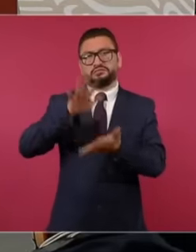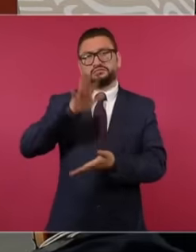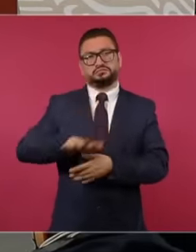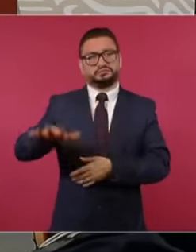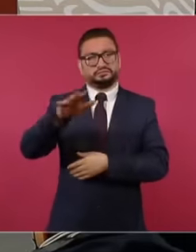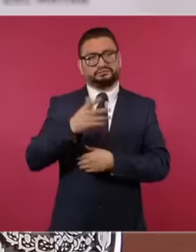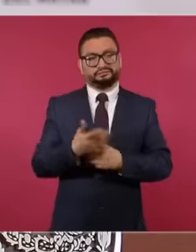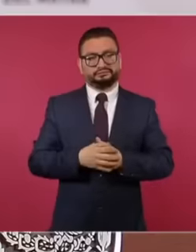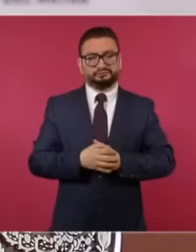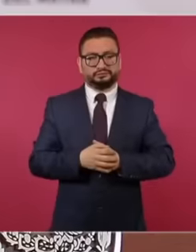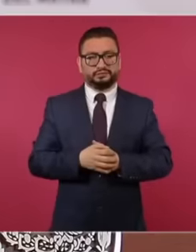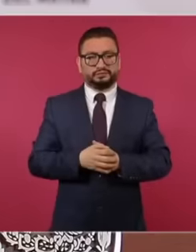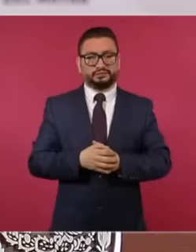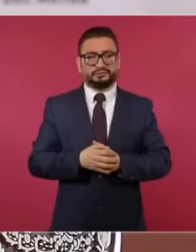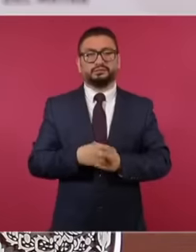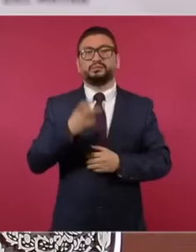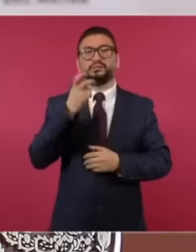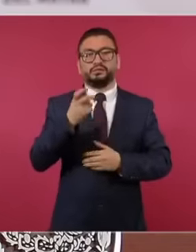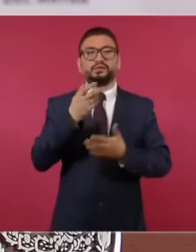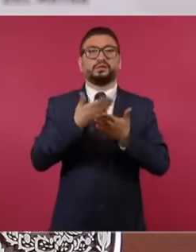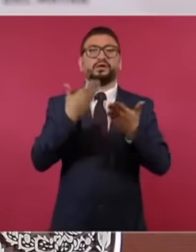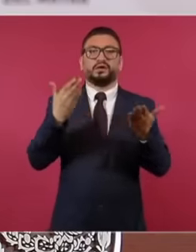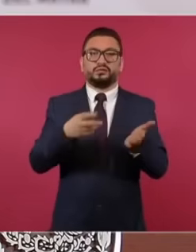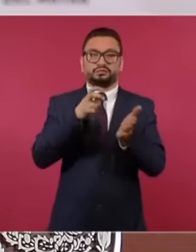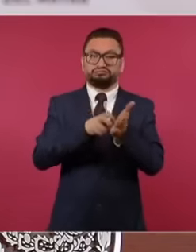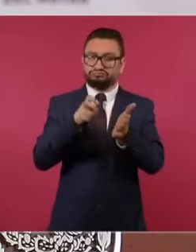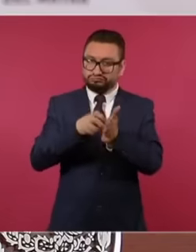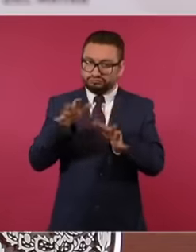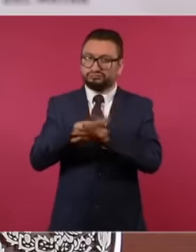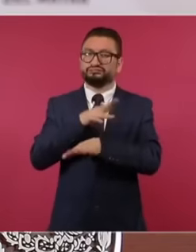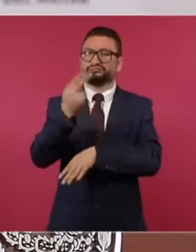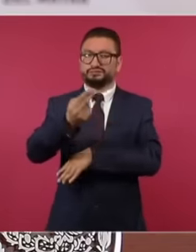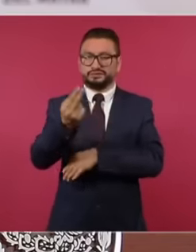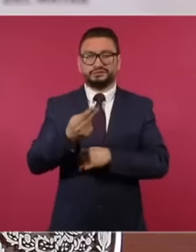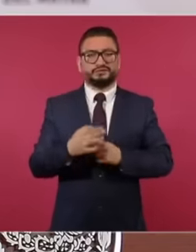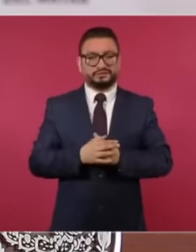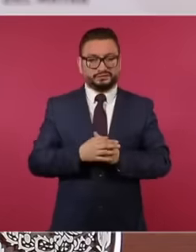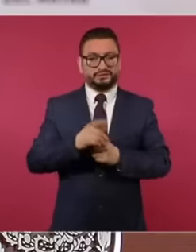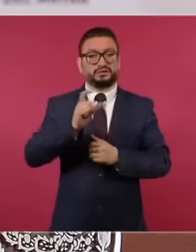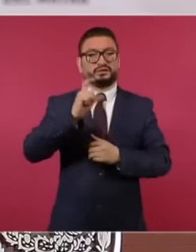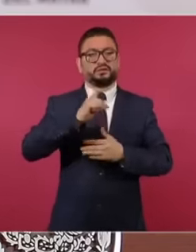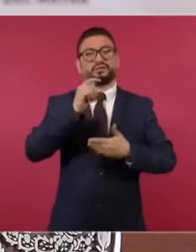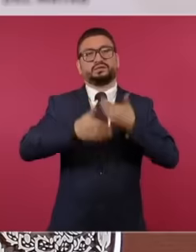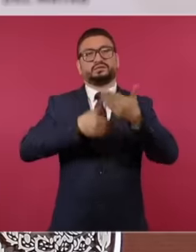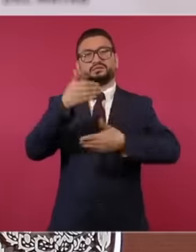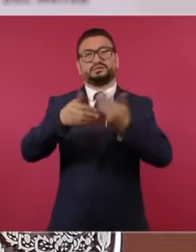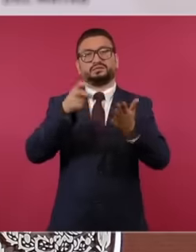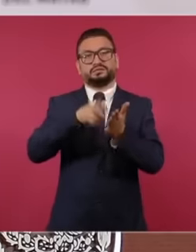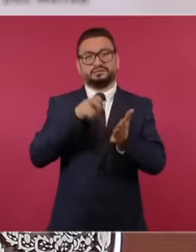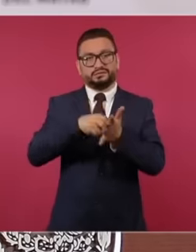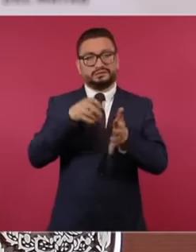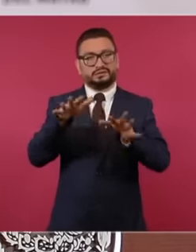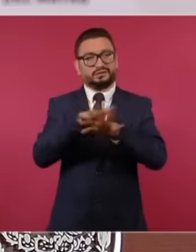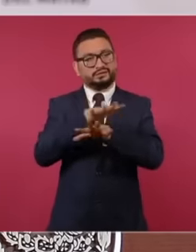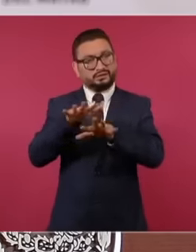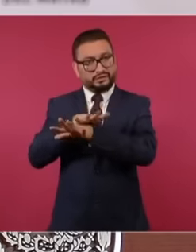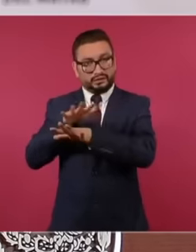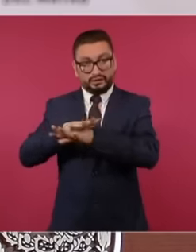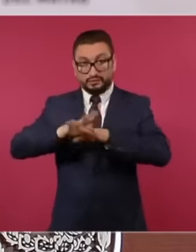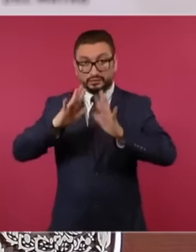And then we have to do renewal and When we do the renovation we are going to take a very